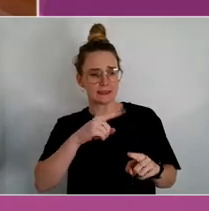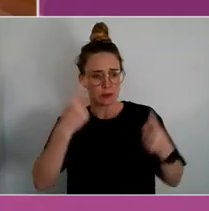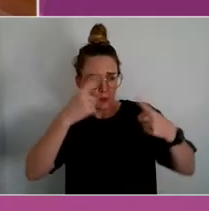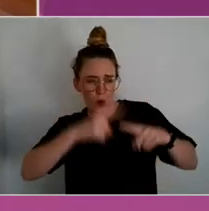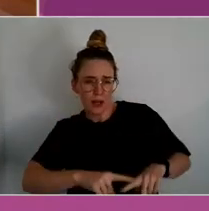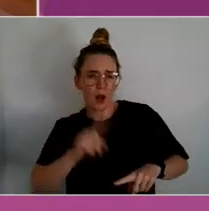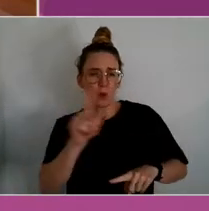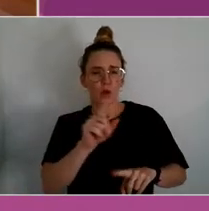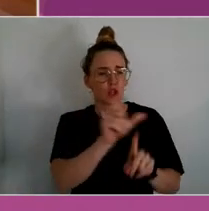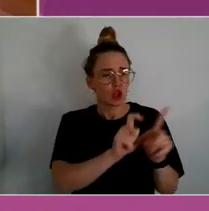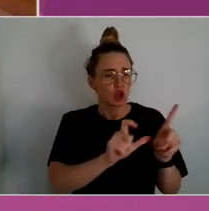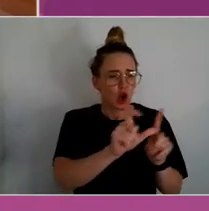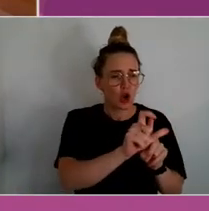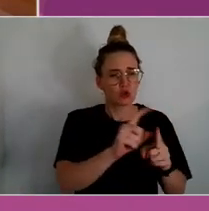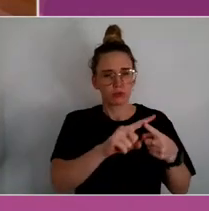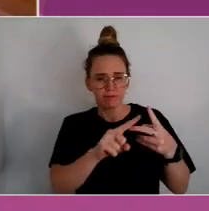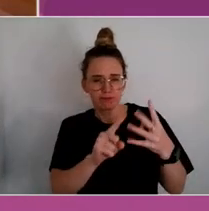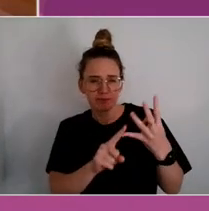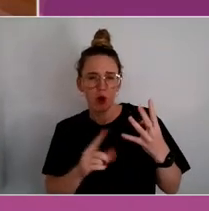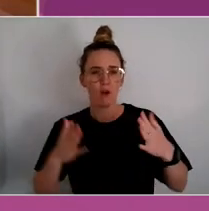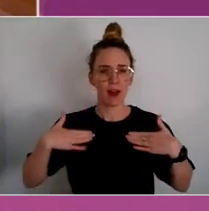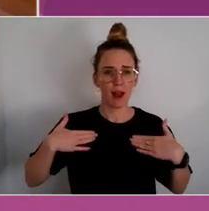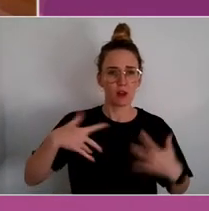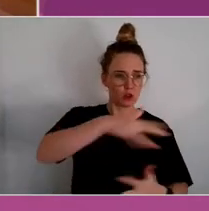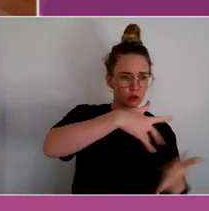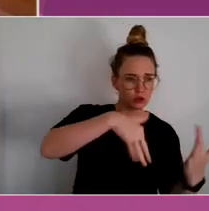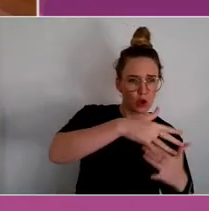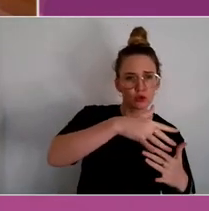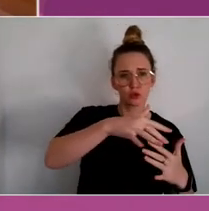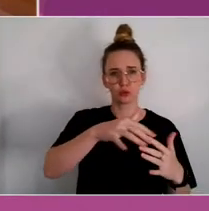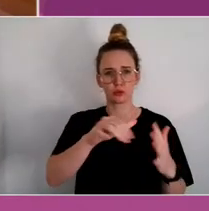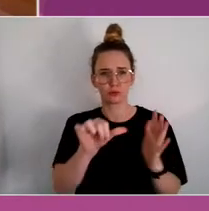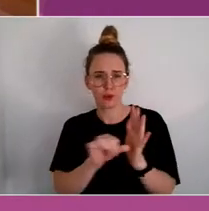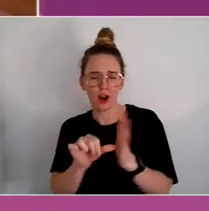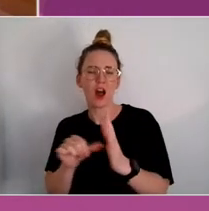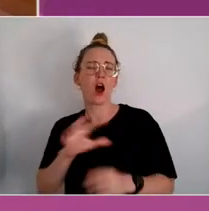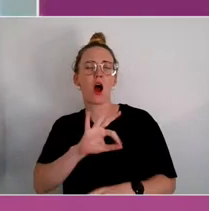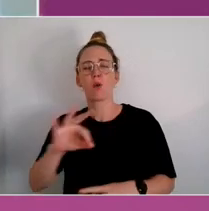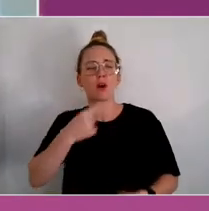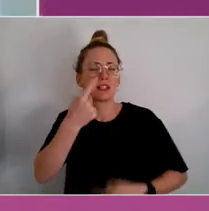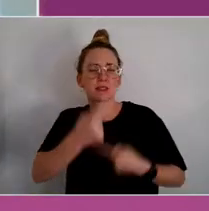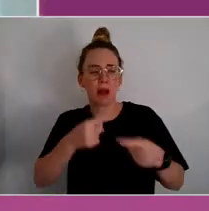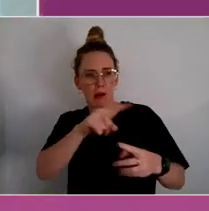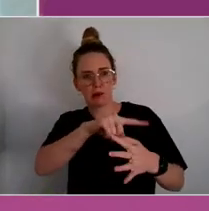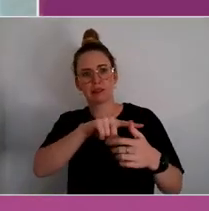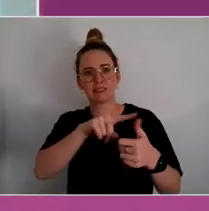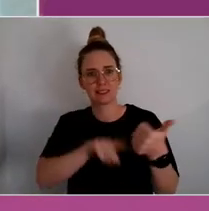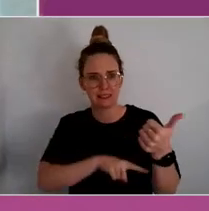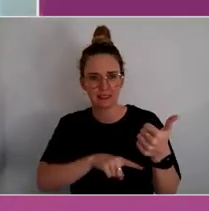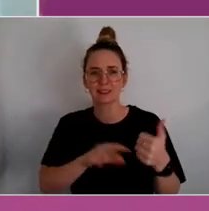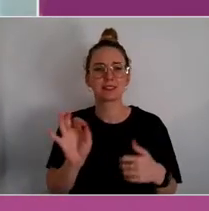I can't go into all of the domains, but there's six of them. That make up the cultural determinants of health.